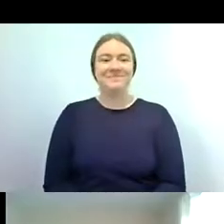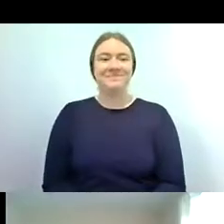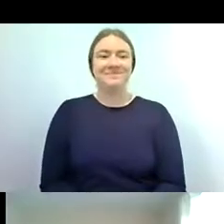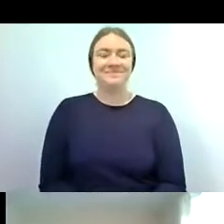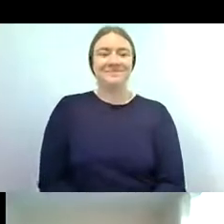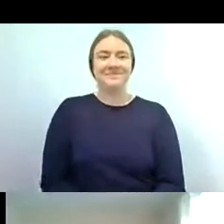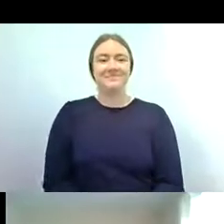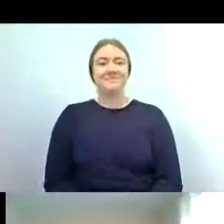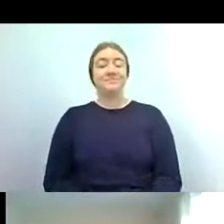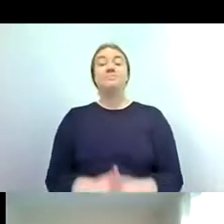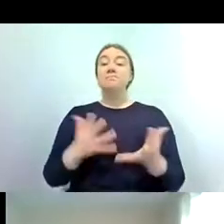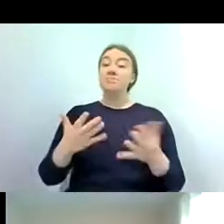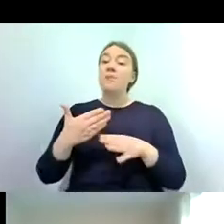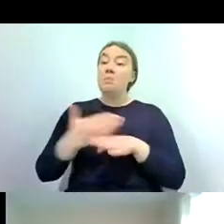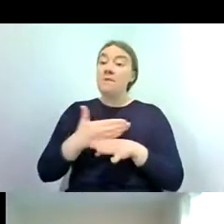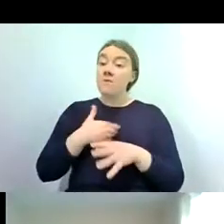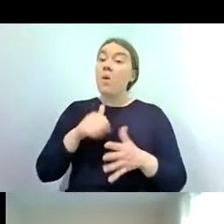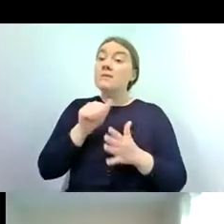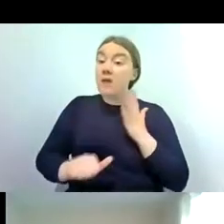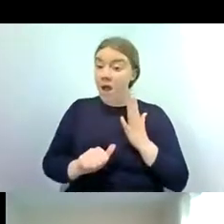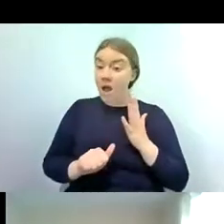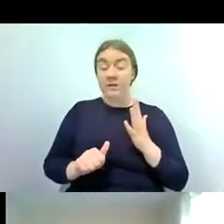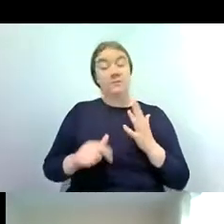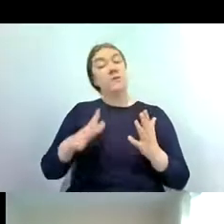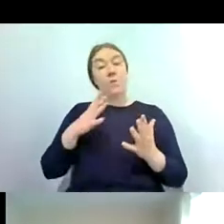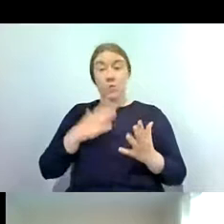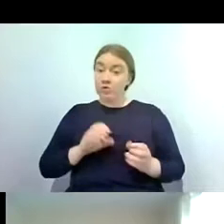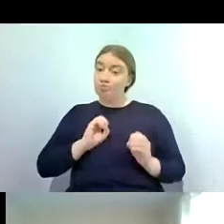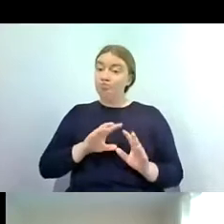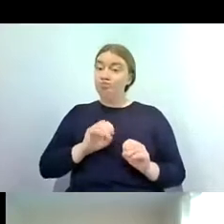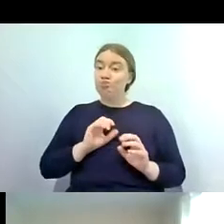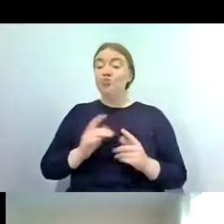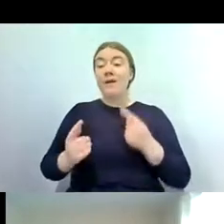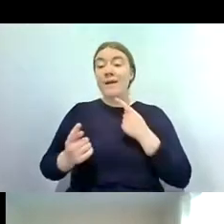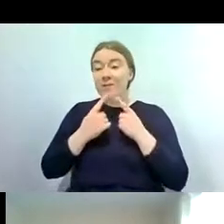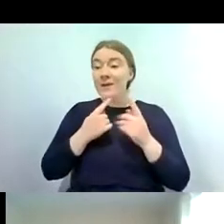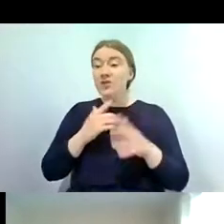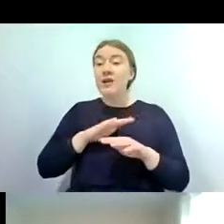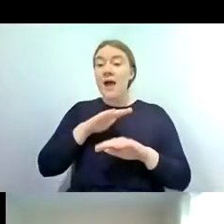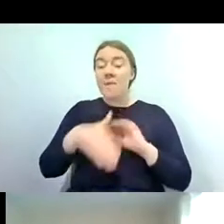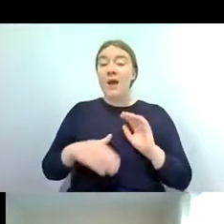so before i begin i just wanted to briefly mention the riverfly partnership